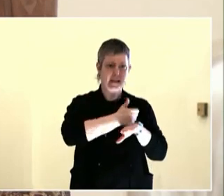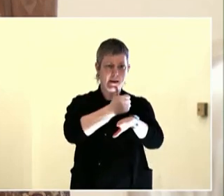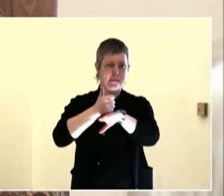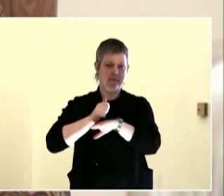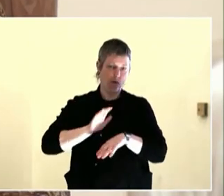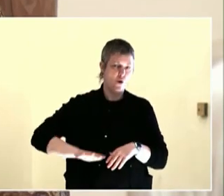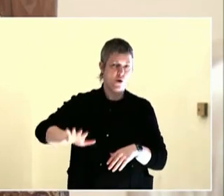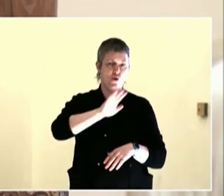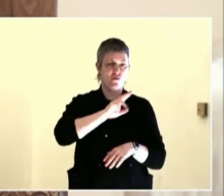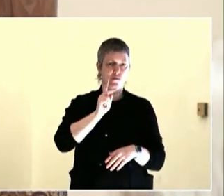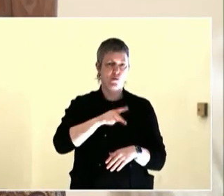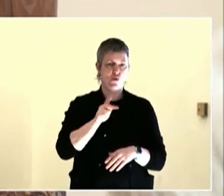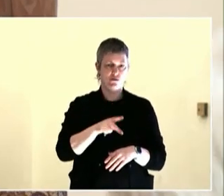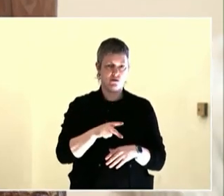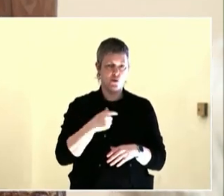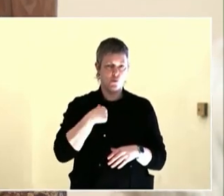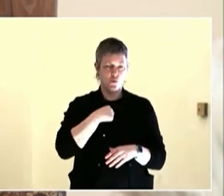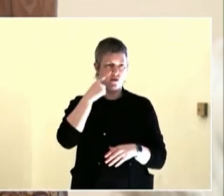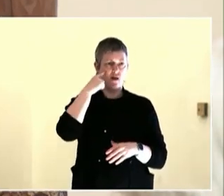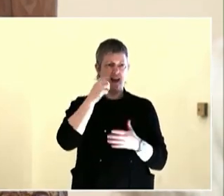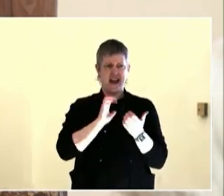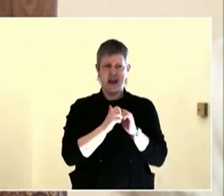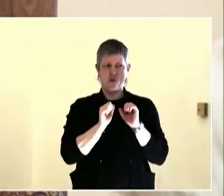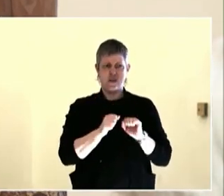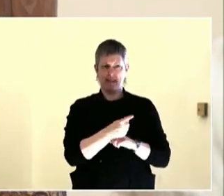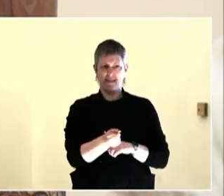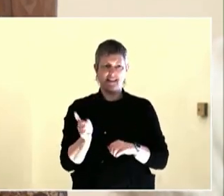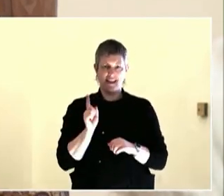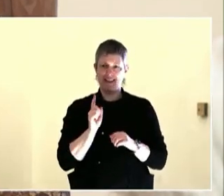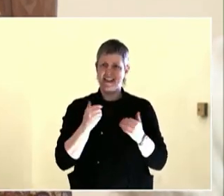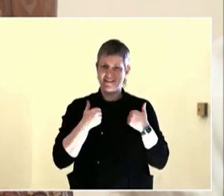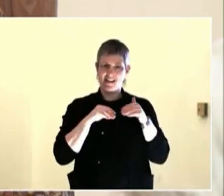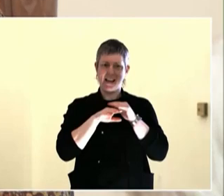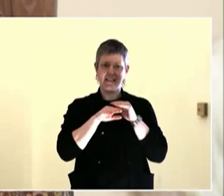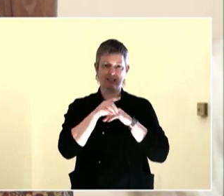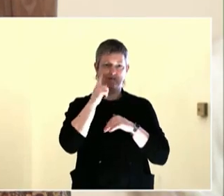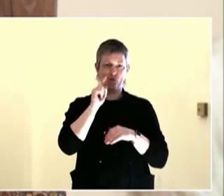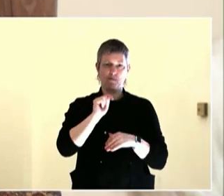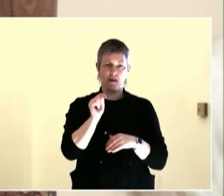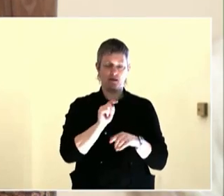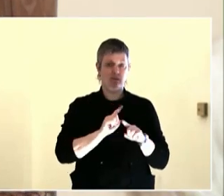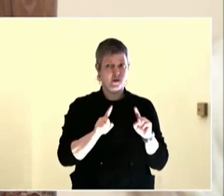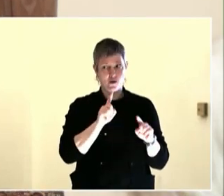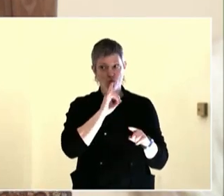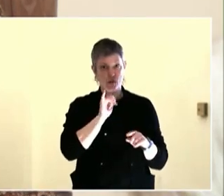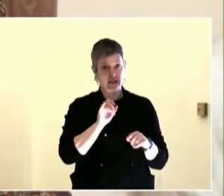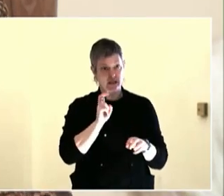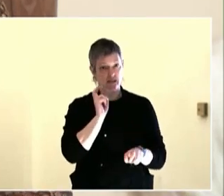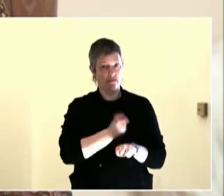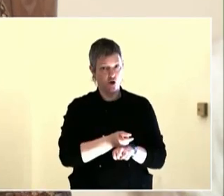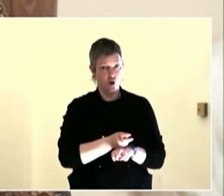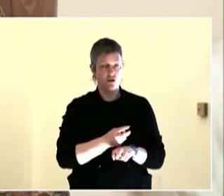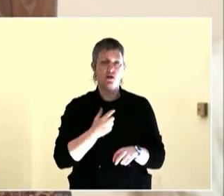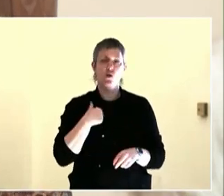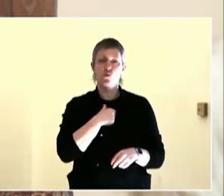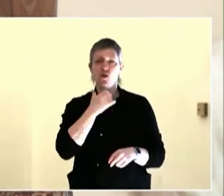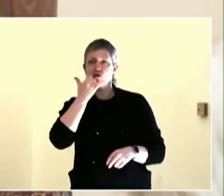up as a member of the Downtown Neighborhood Association because they were interested in houselessness, eight people came